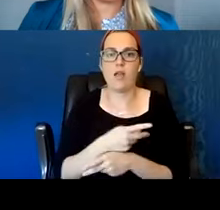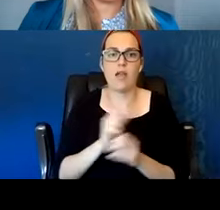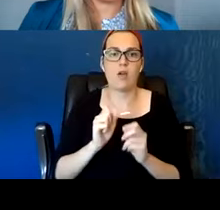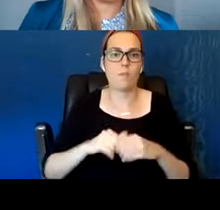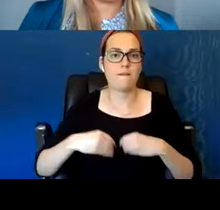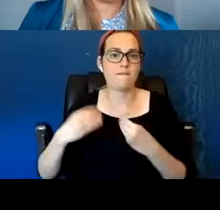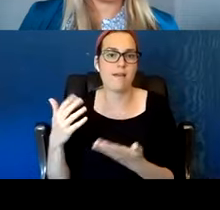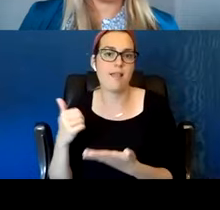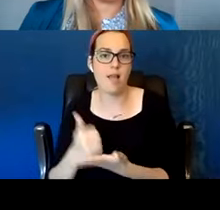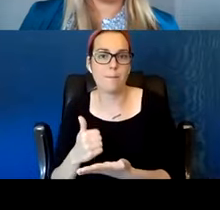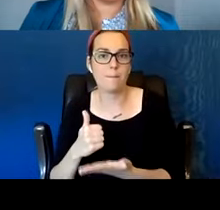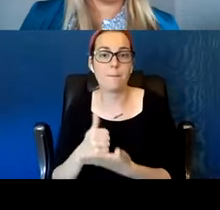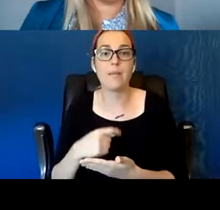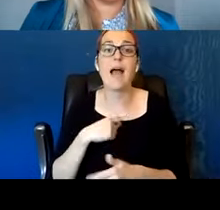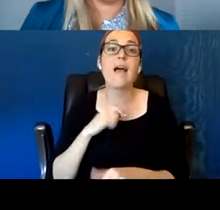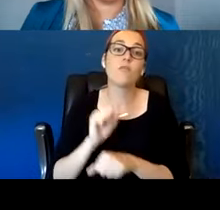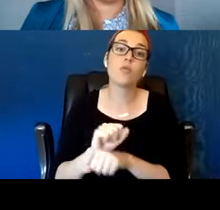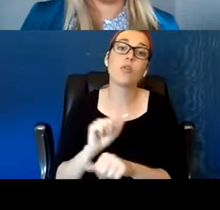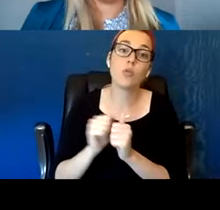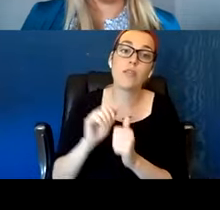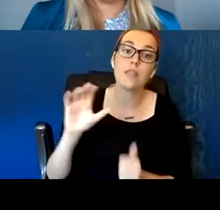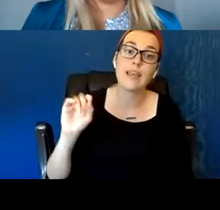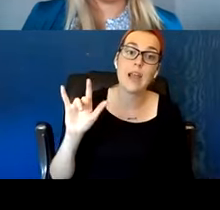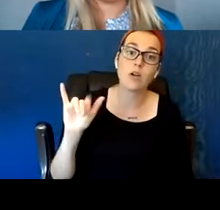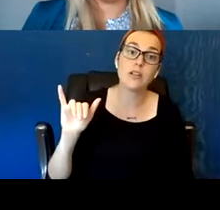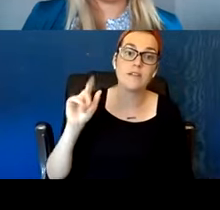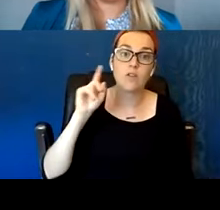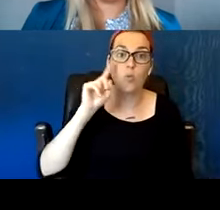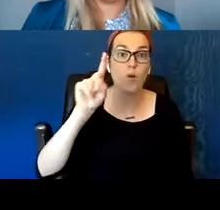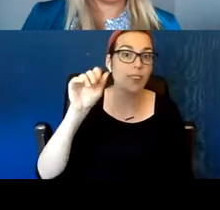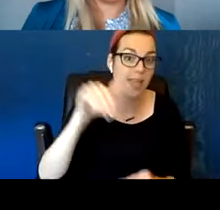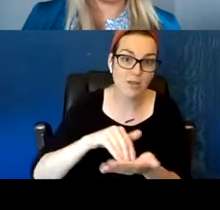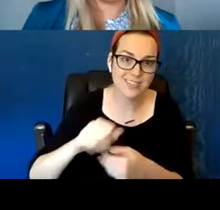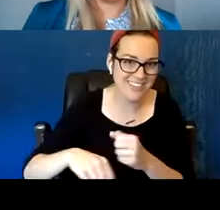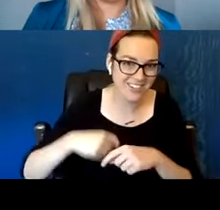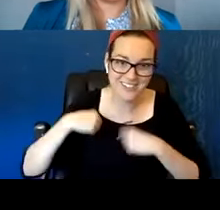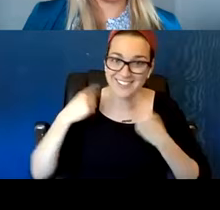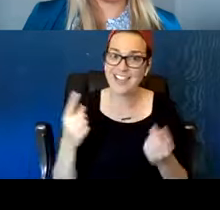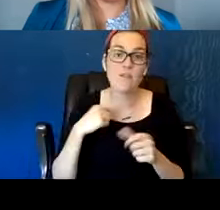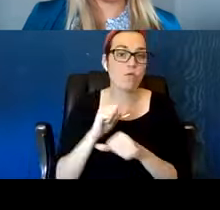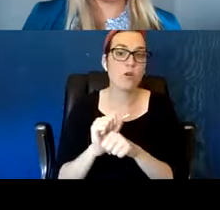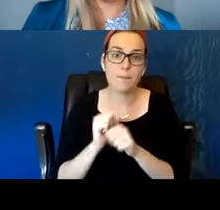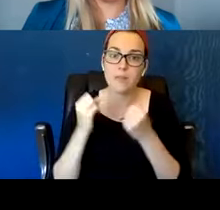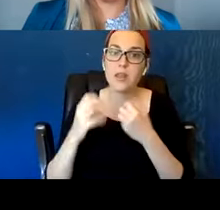for a thousand years and being with the county for a thousand years and doing so many different things.